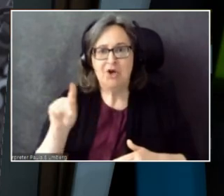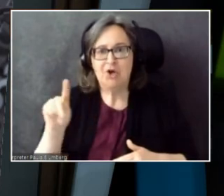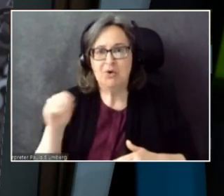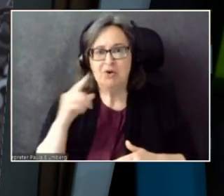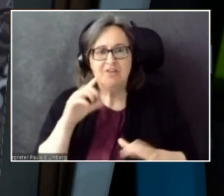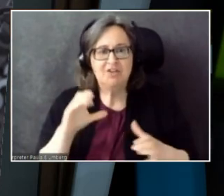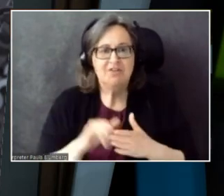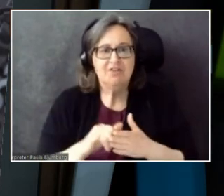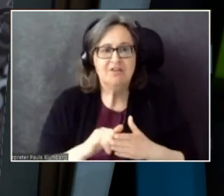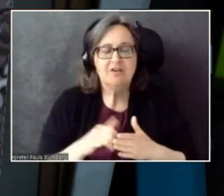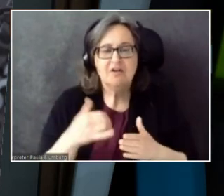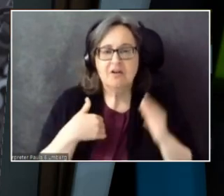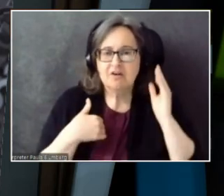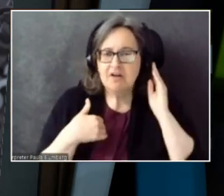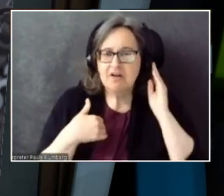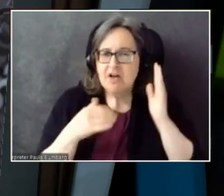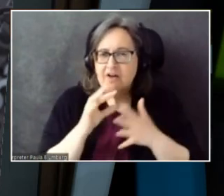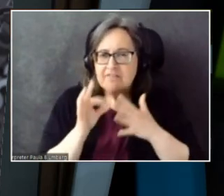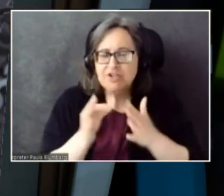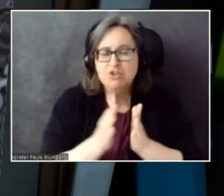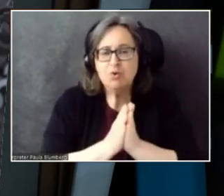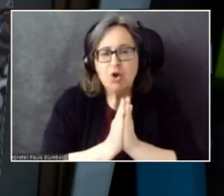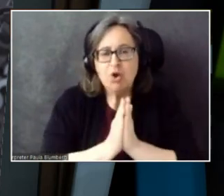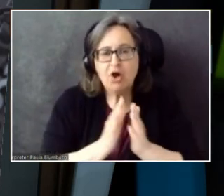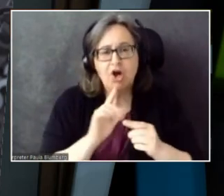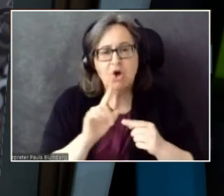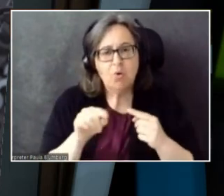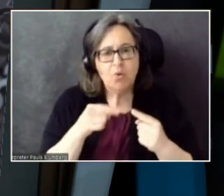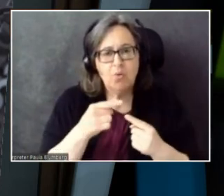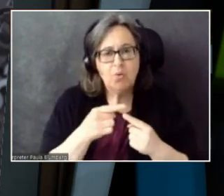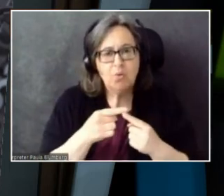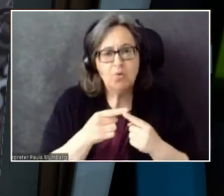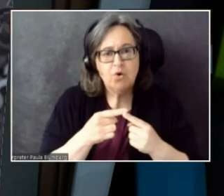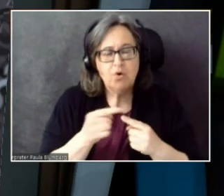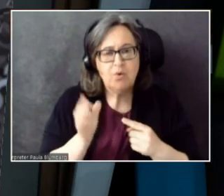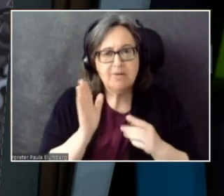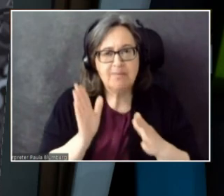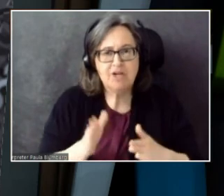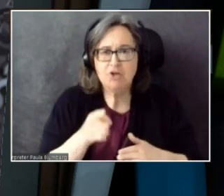When you are a presenter, and you're speaking, I can see the text.